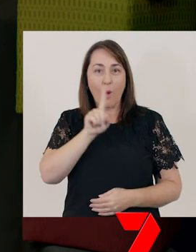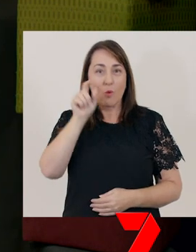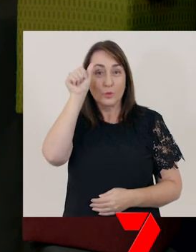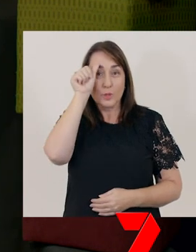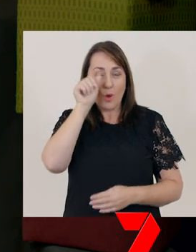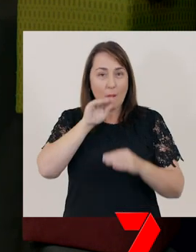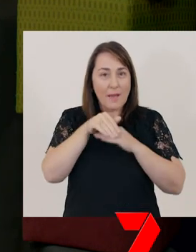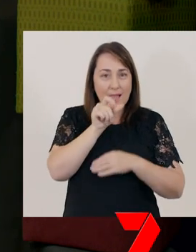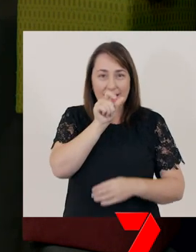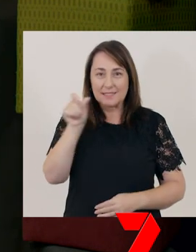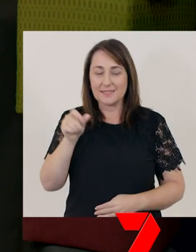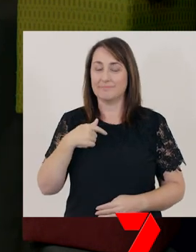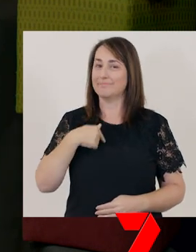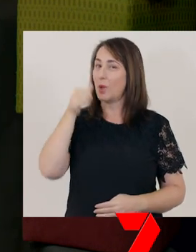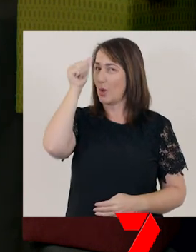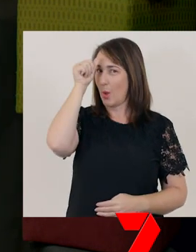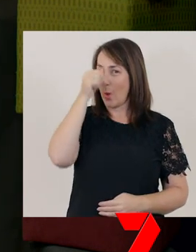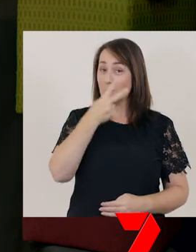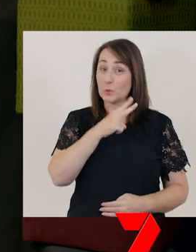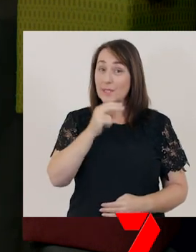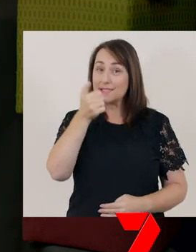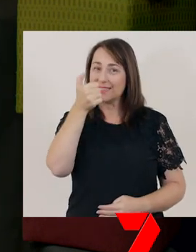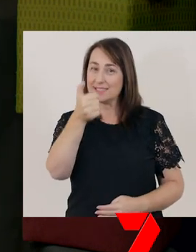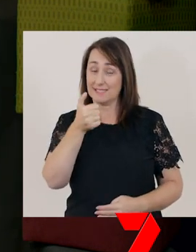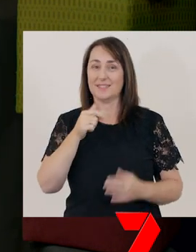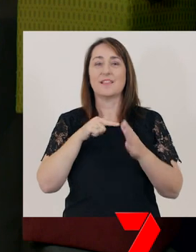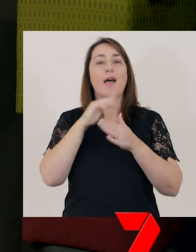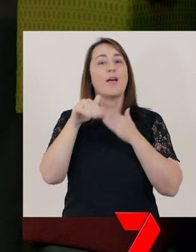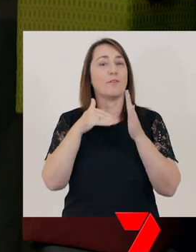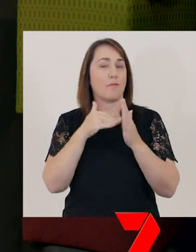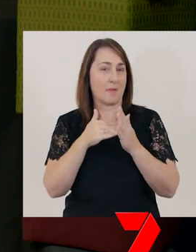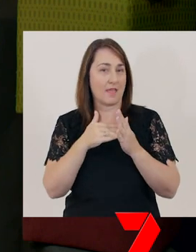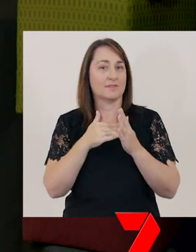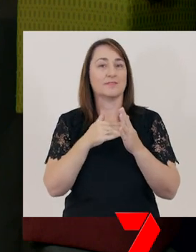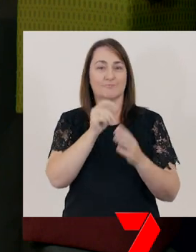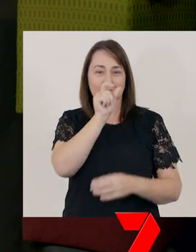I know there are 26 letters of the alphabet.